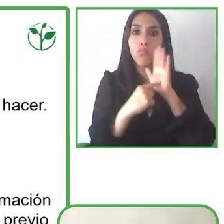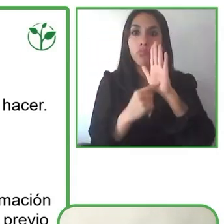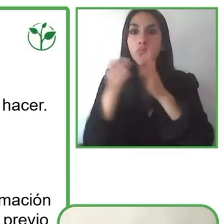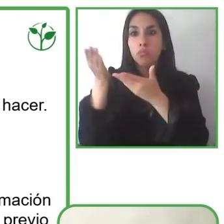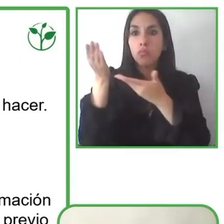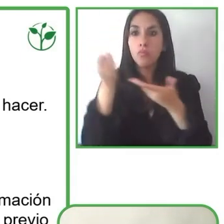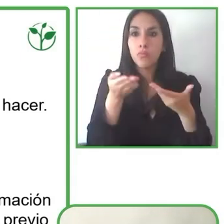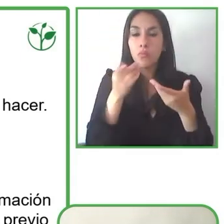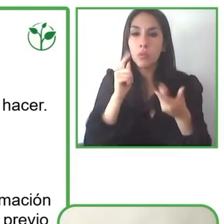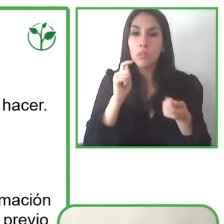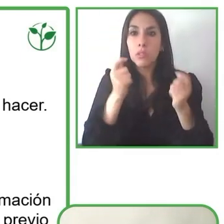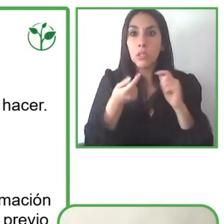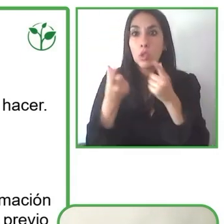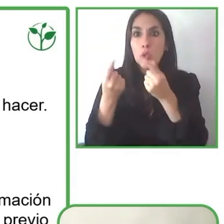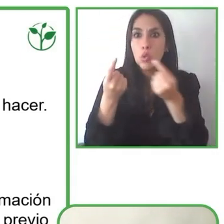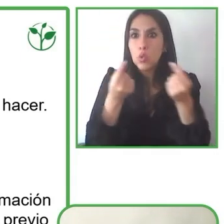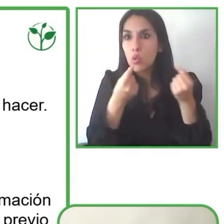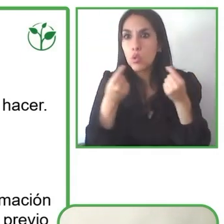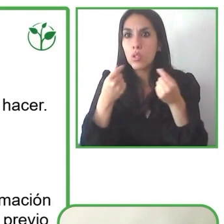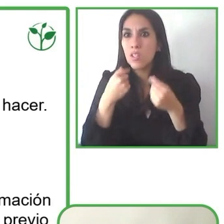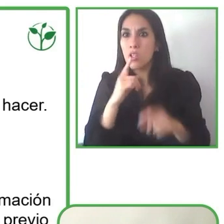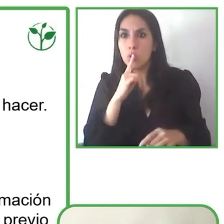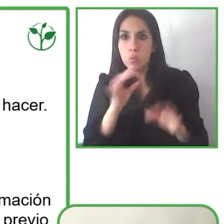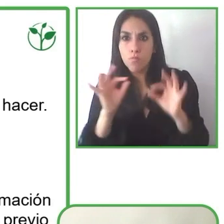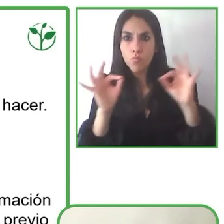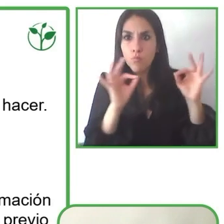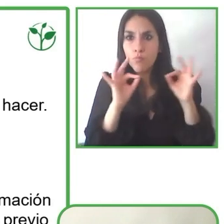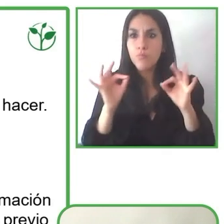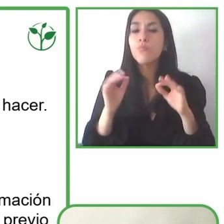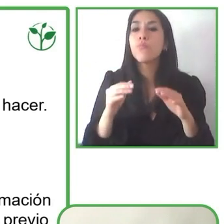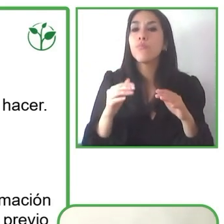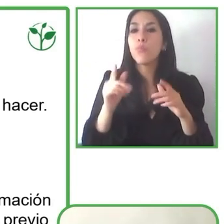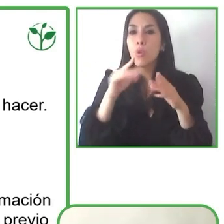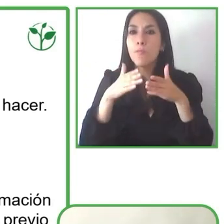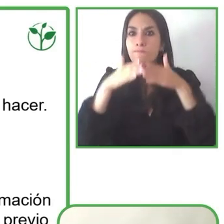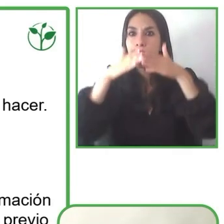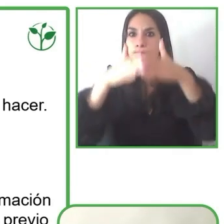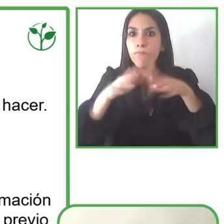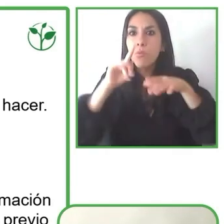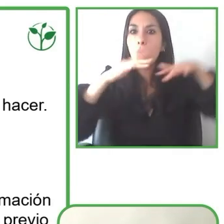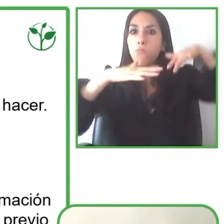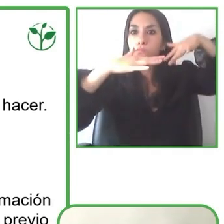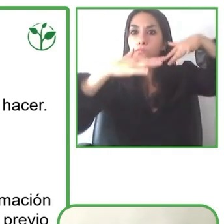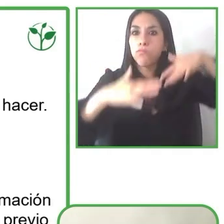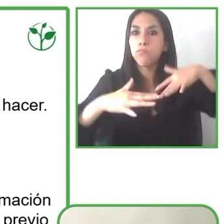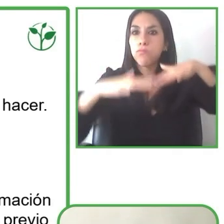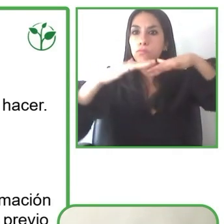make sure that that guests can have a full experience of the destination. So we always have to keep